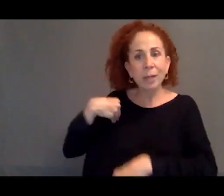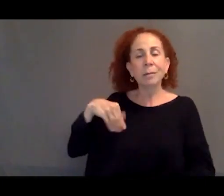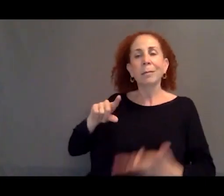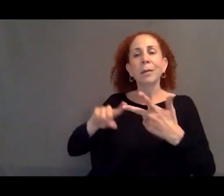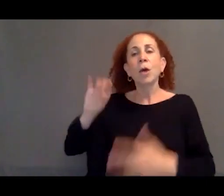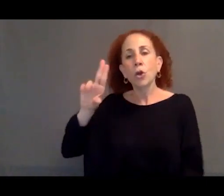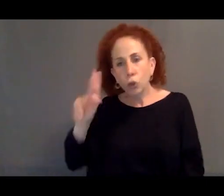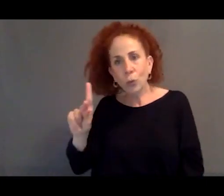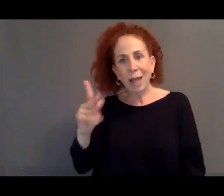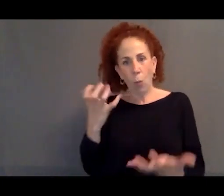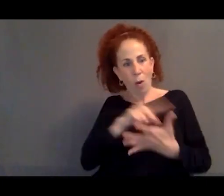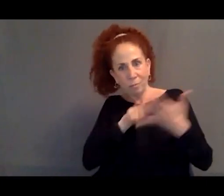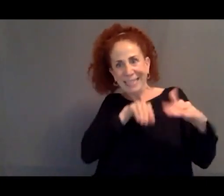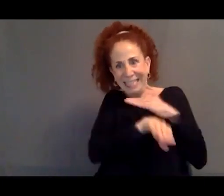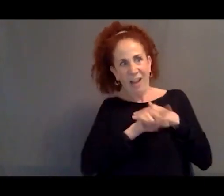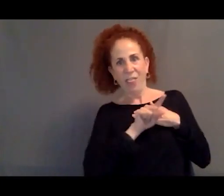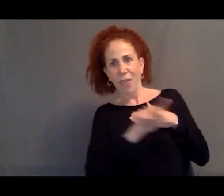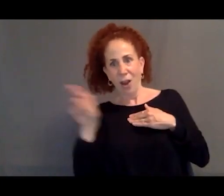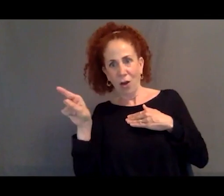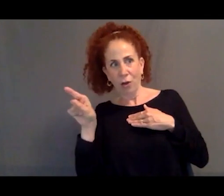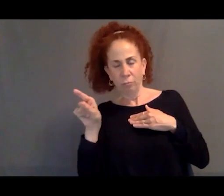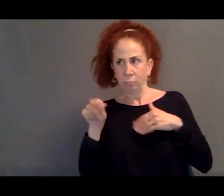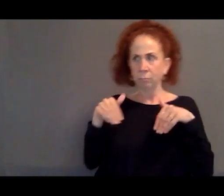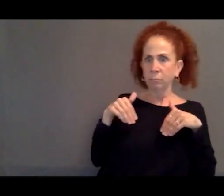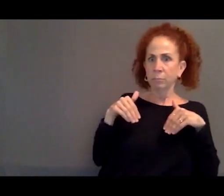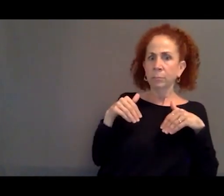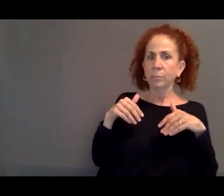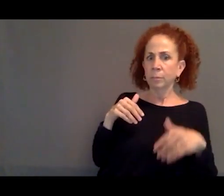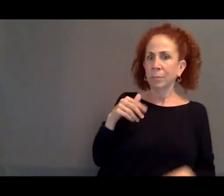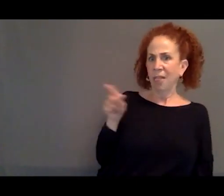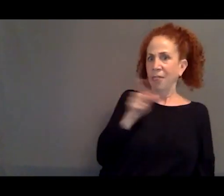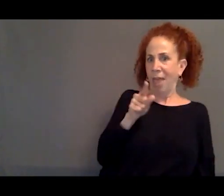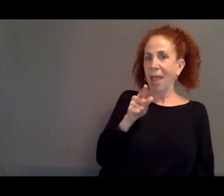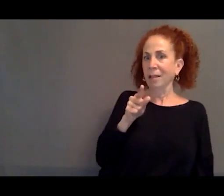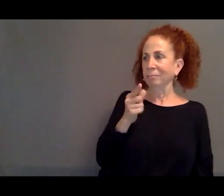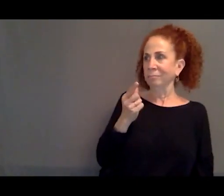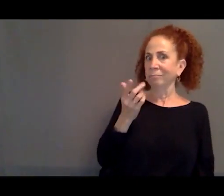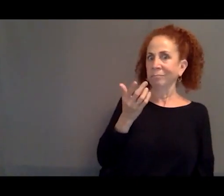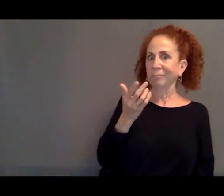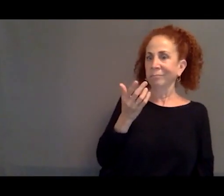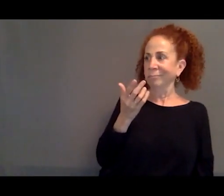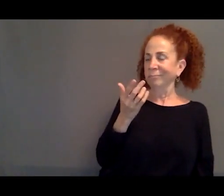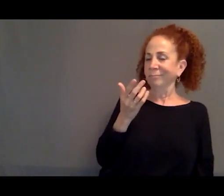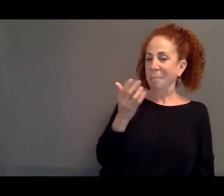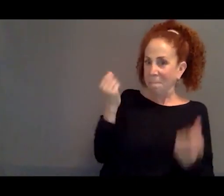And so these countries become the haven which asylum seekers-- where asylum seekers are